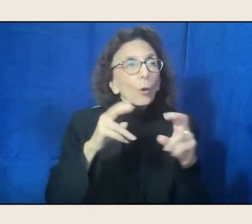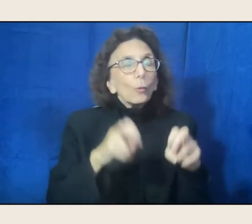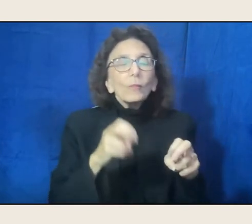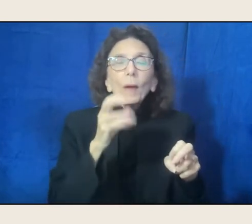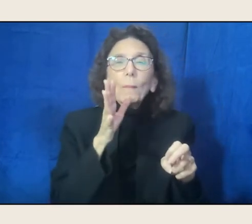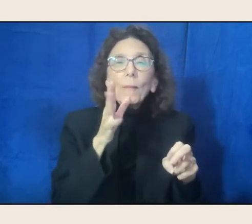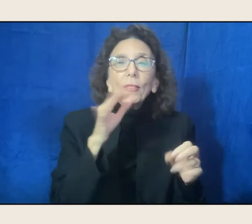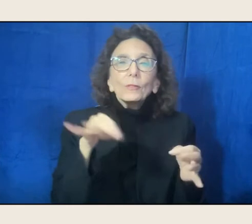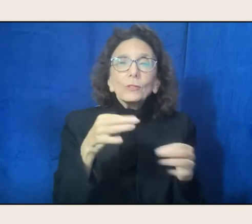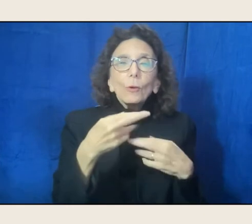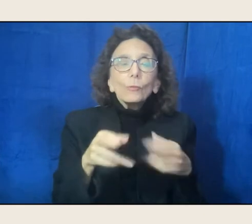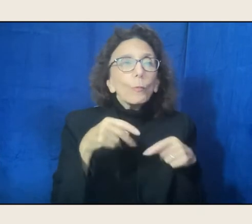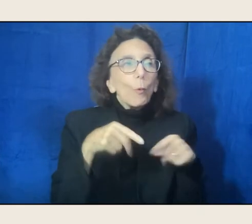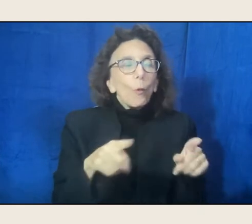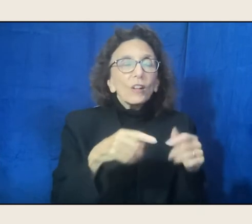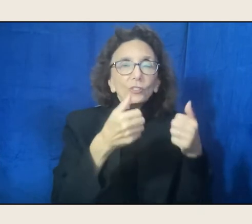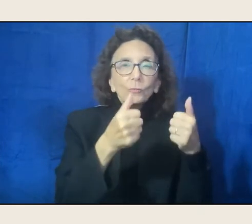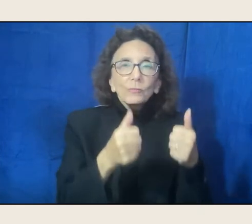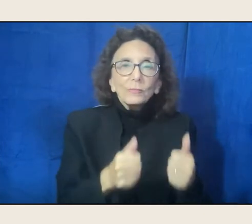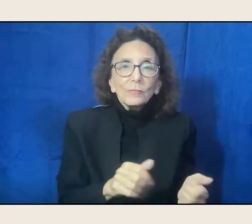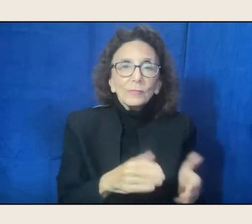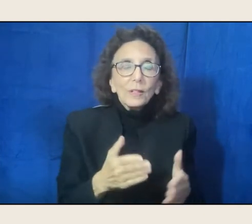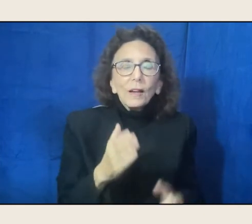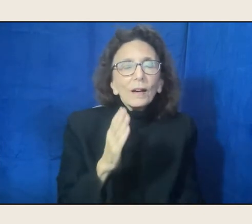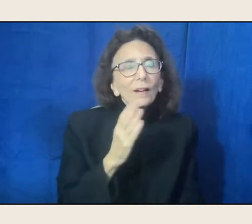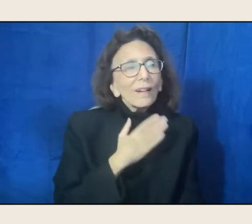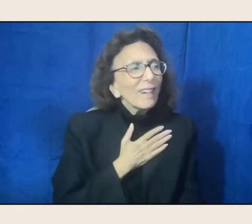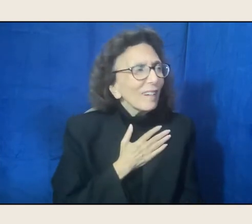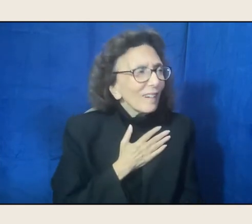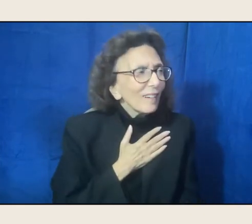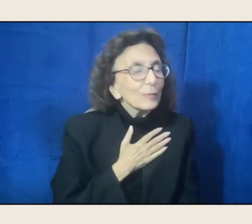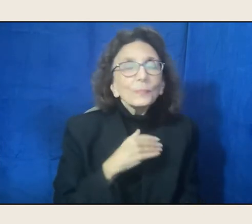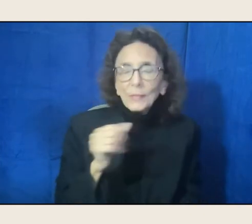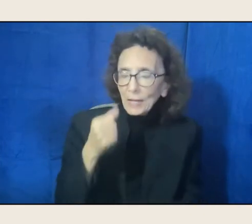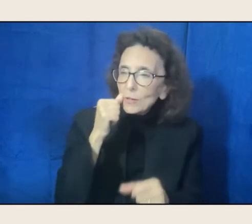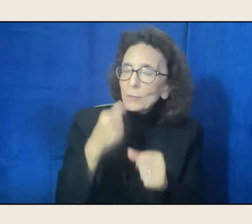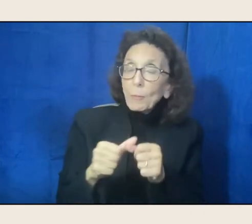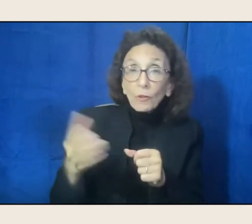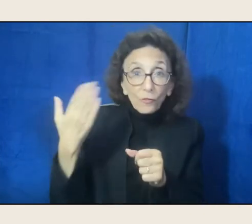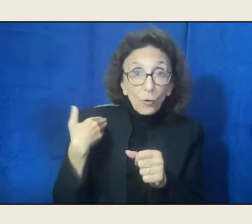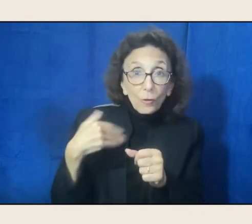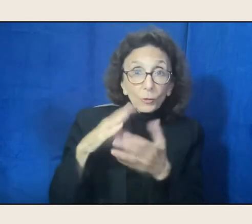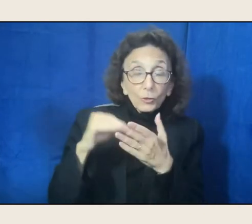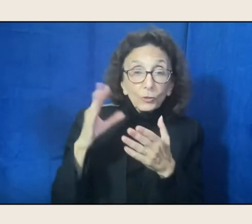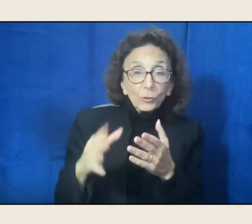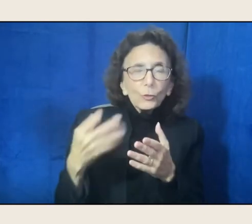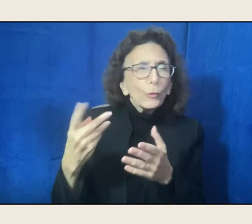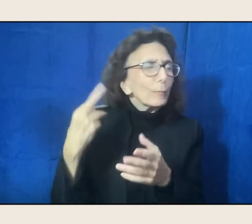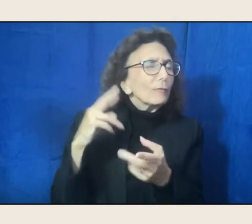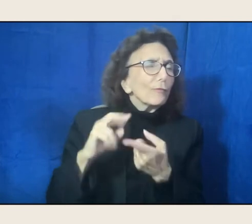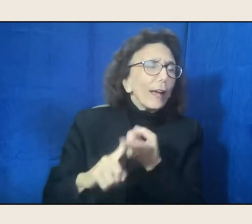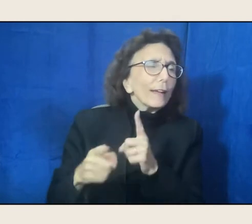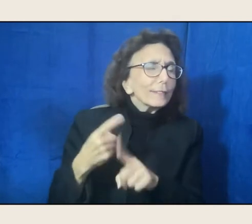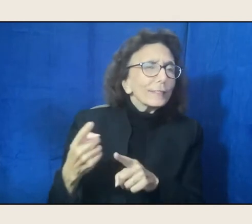And I remember-- - Oh my goodness. A former student of mine, and we've been friends all this time, she was in an undergraduate class